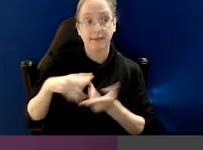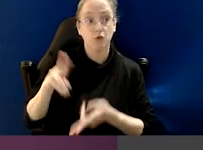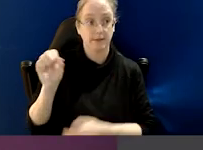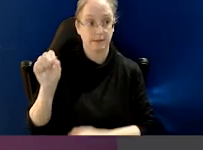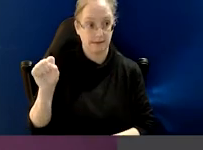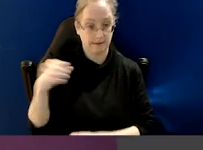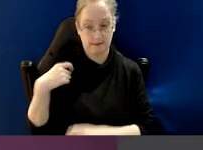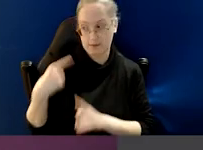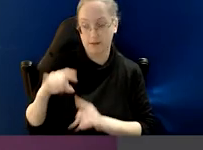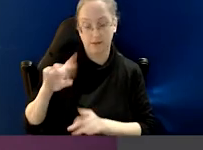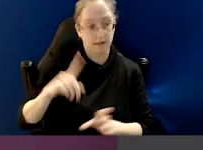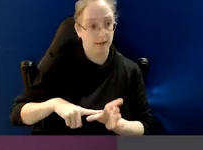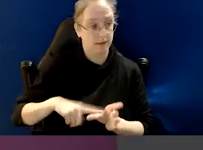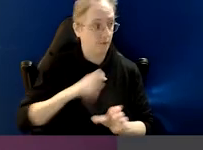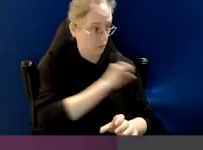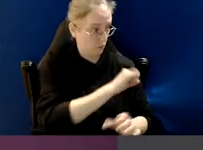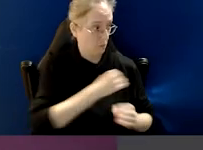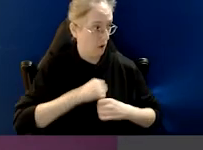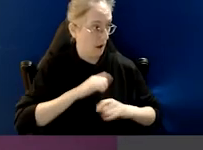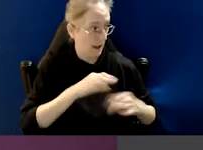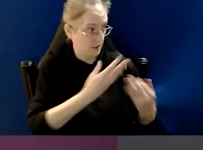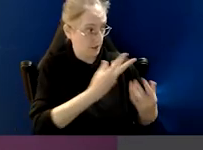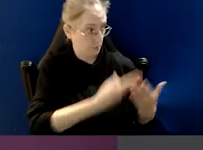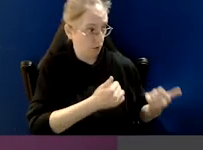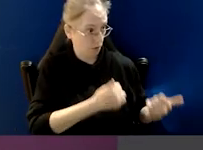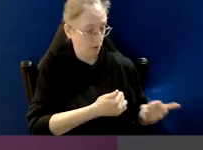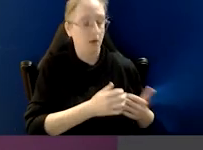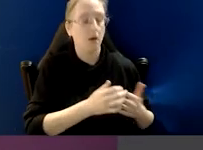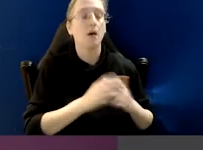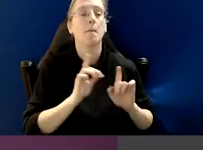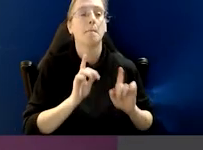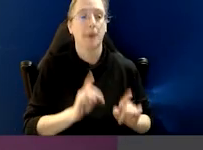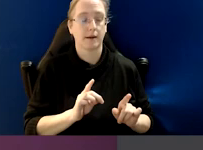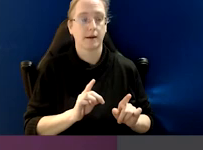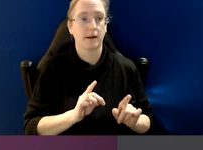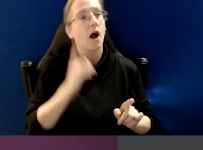in the last ten years broadly for I think both of our agencies.